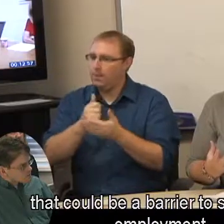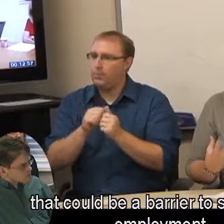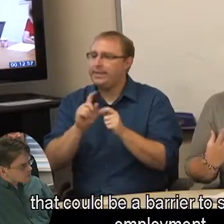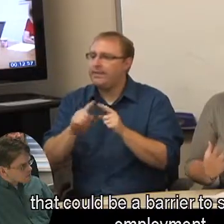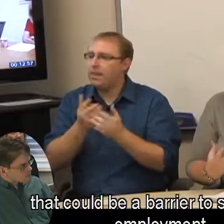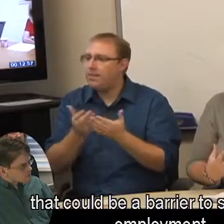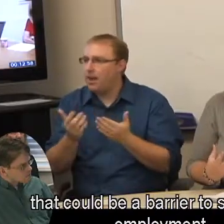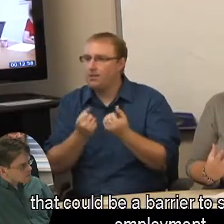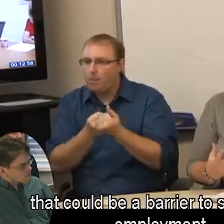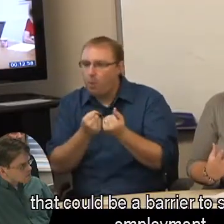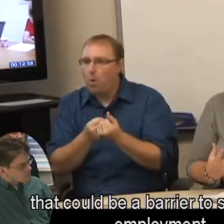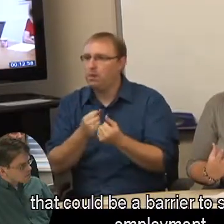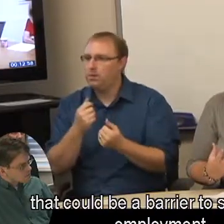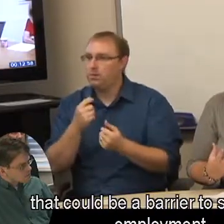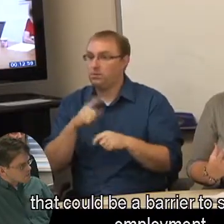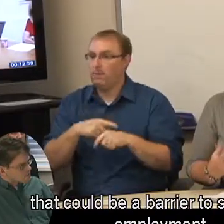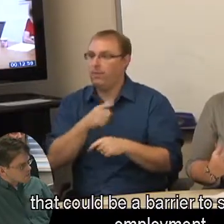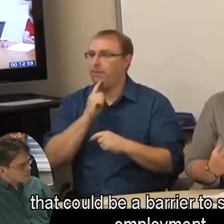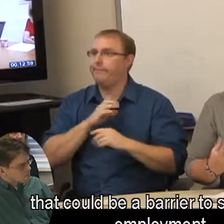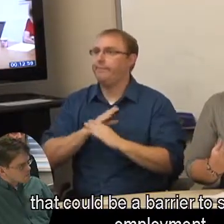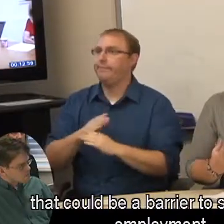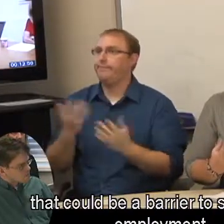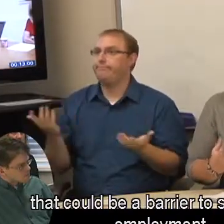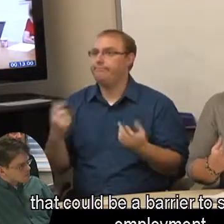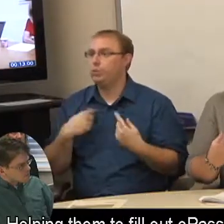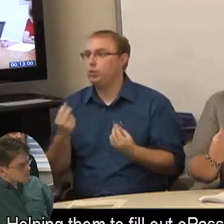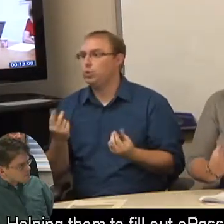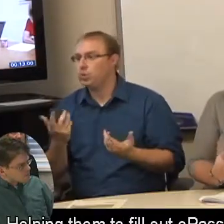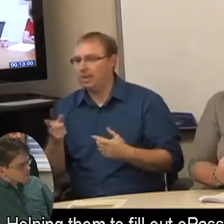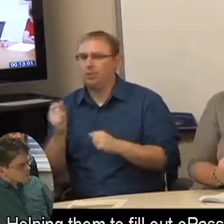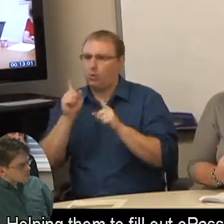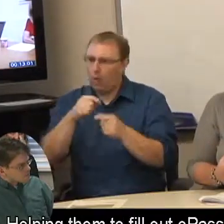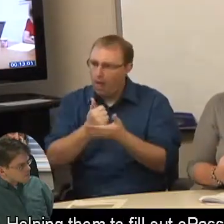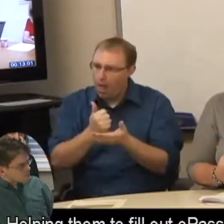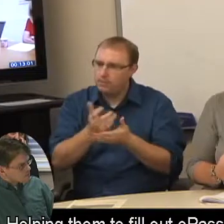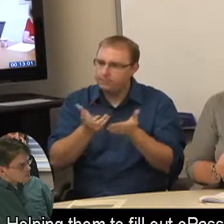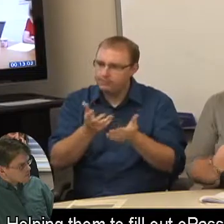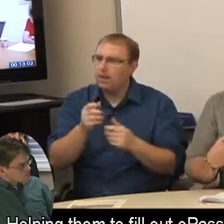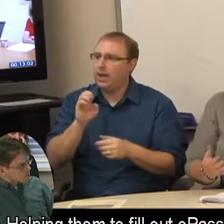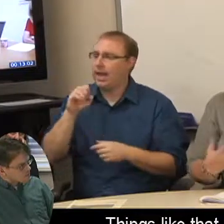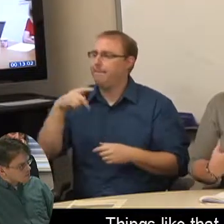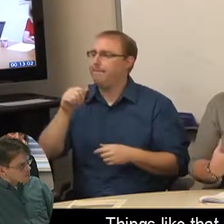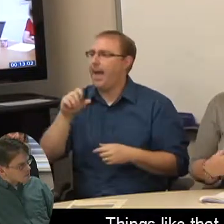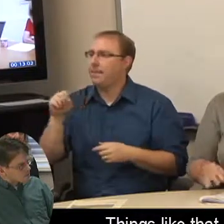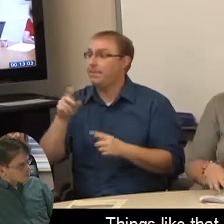that could be a barrier to someone's employment. Helping them to fill out ePass applications. Things like that.